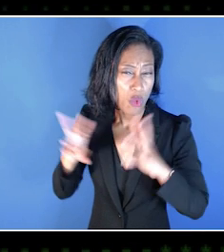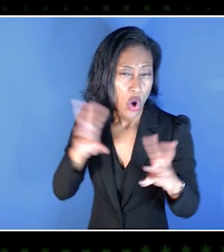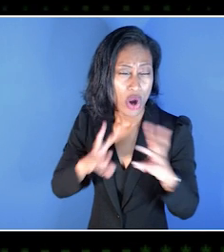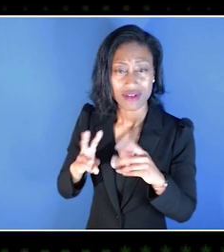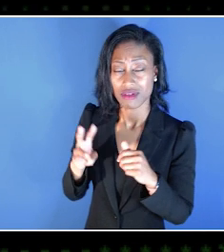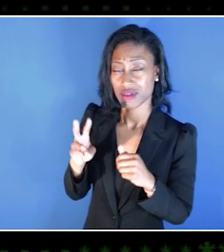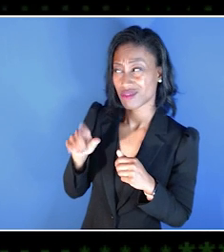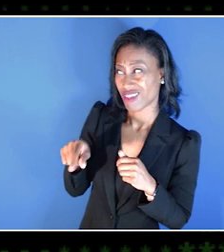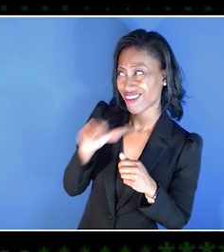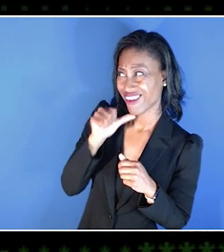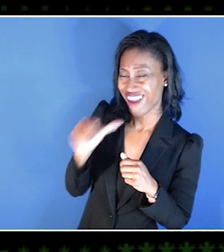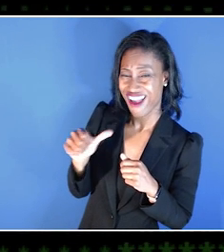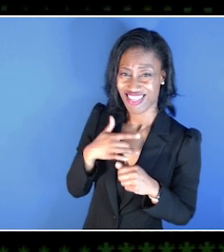[OLDER MAN SPEAKING]